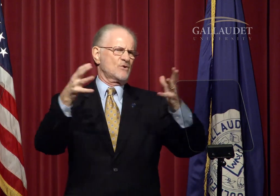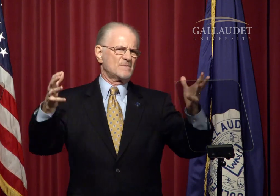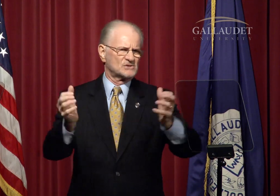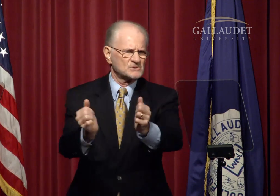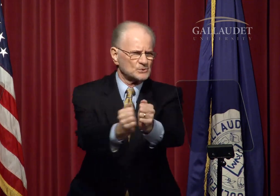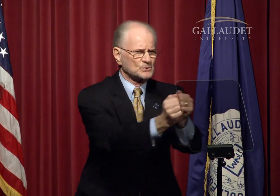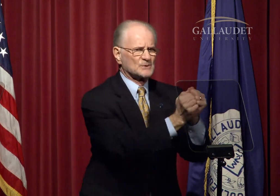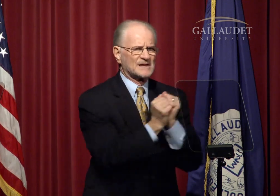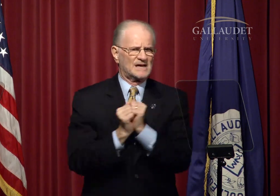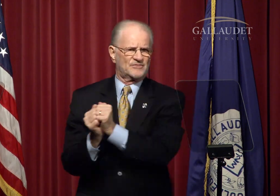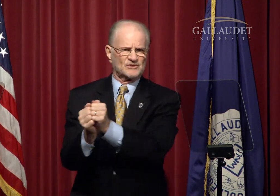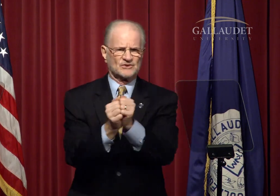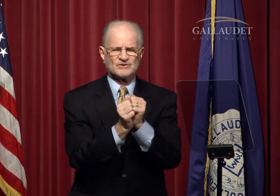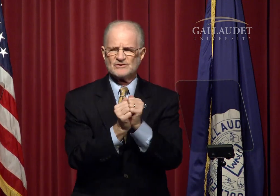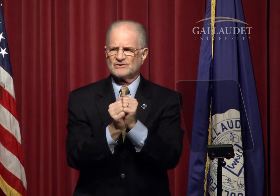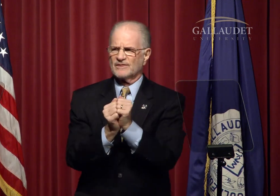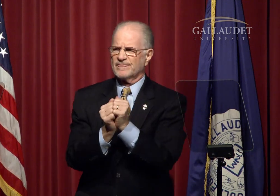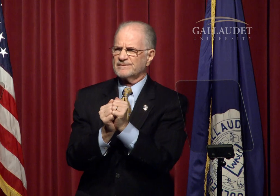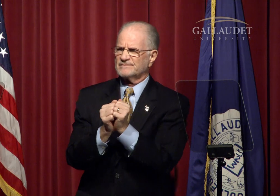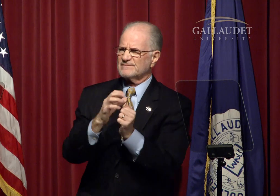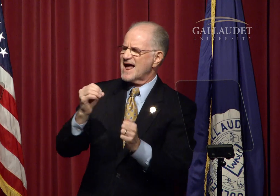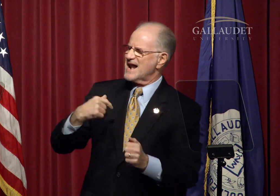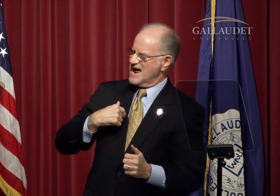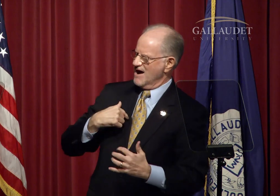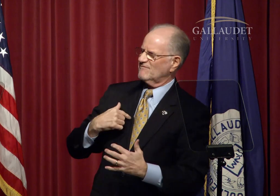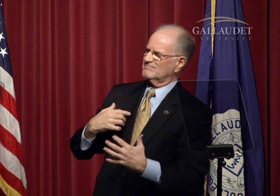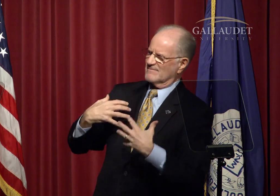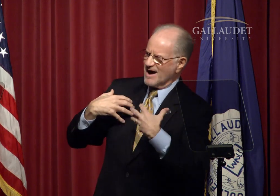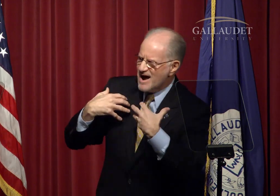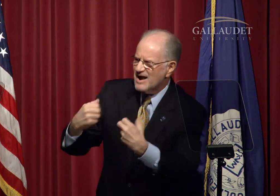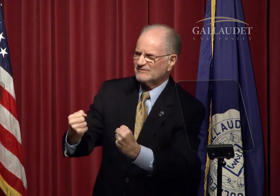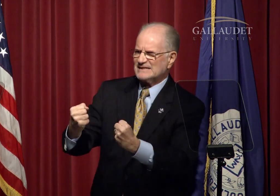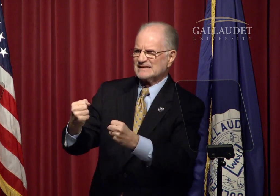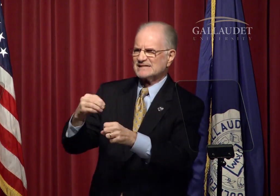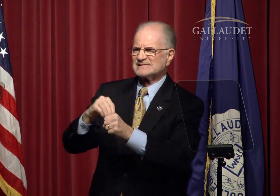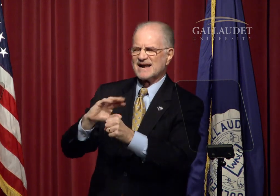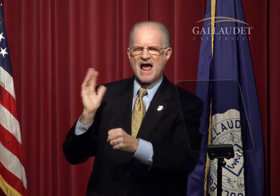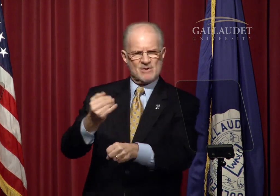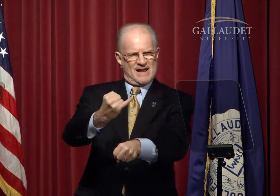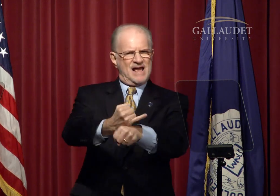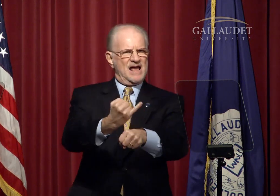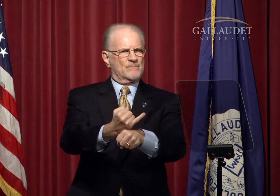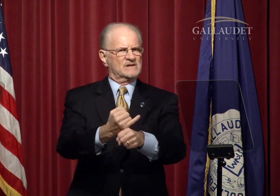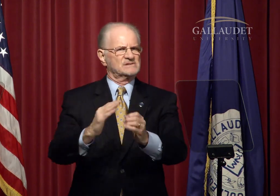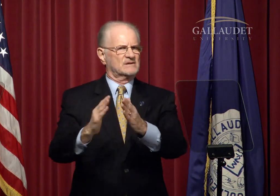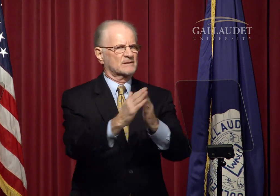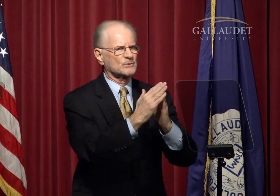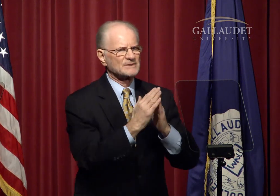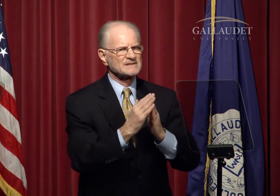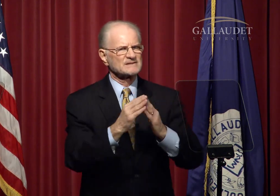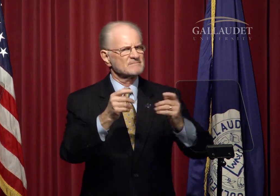We have already accomplished so much together. And I have confidence in our campus community,